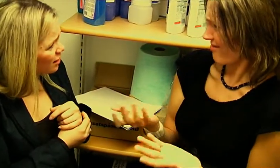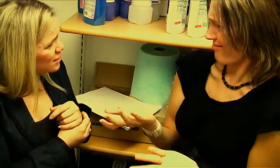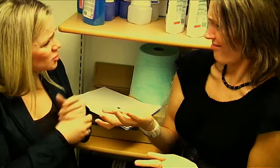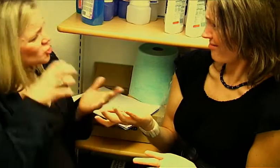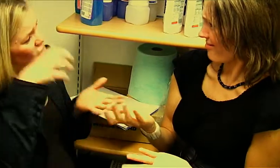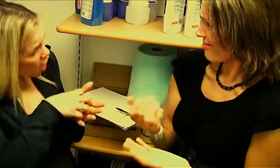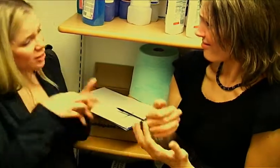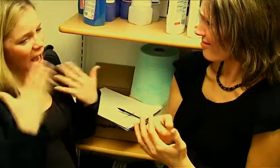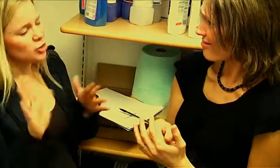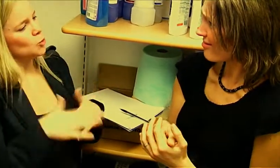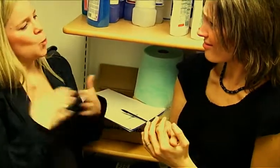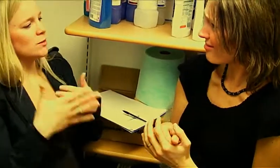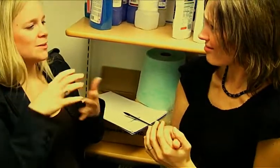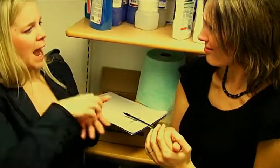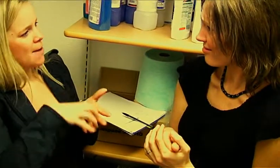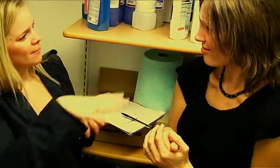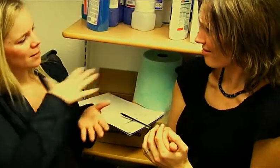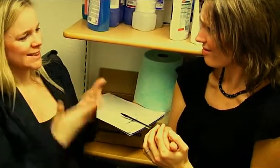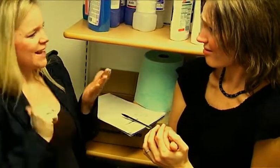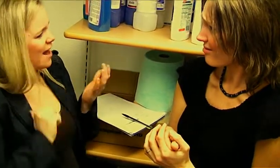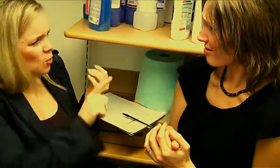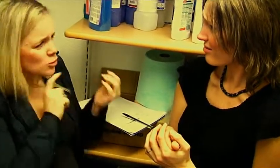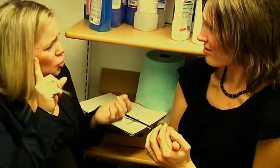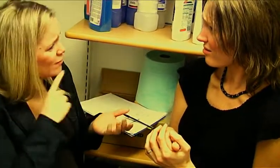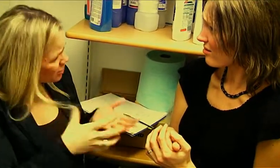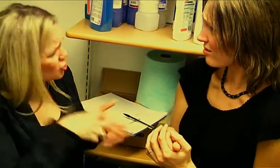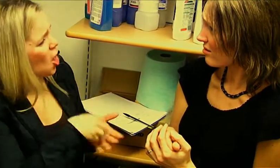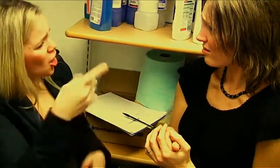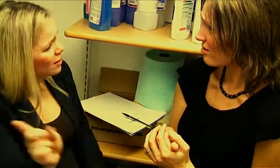The country has not striven for the society to be available for the deaf.